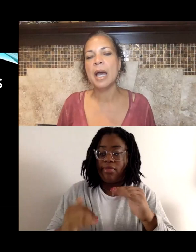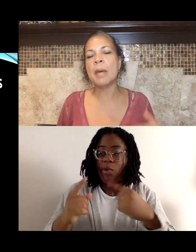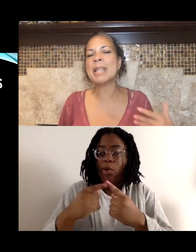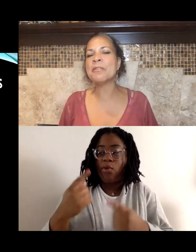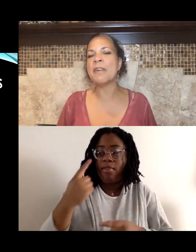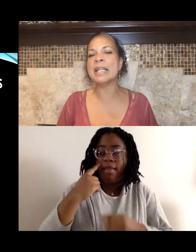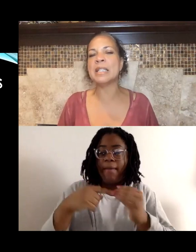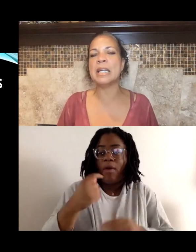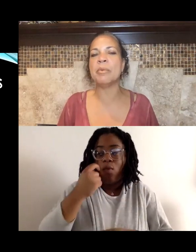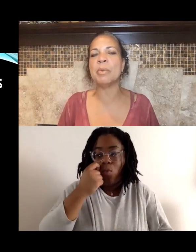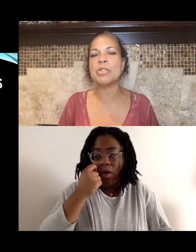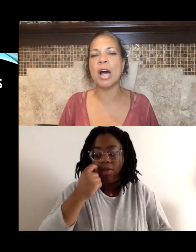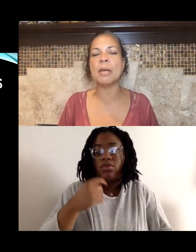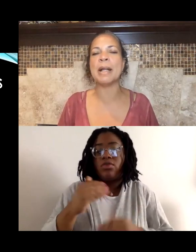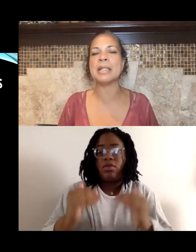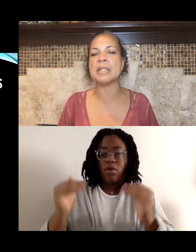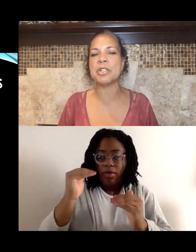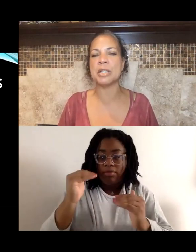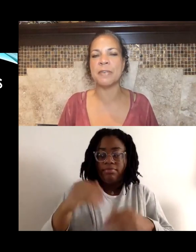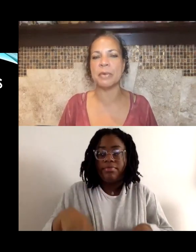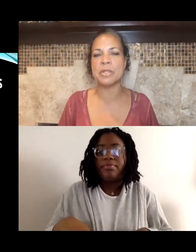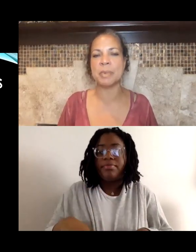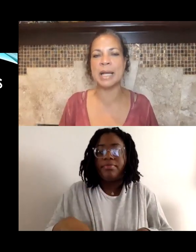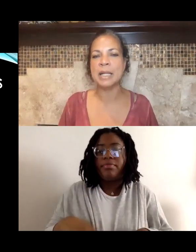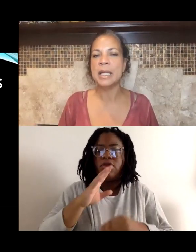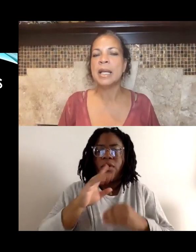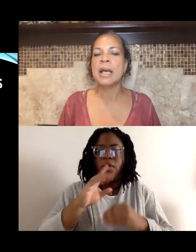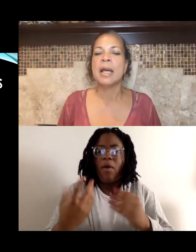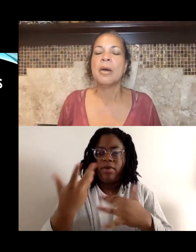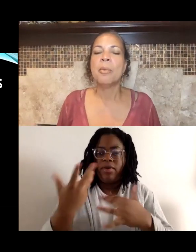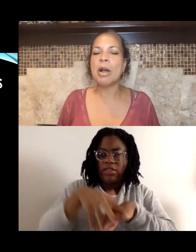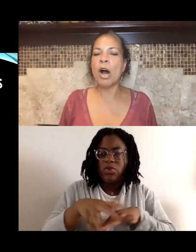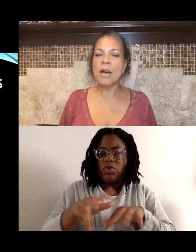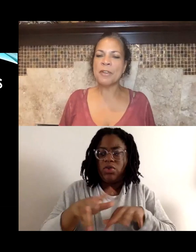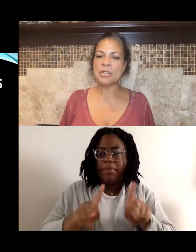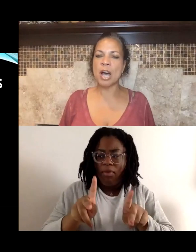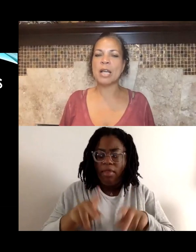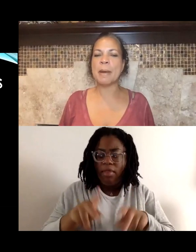And then finally, when we talk about indigenous folks, we often talk about,